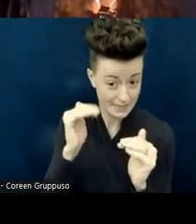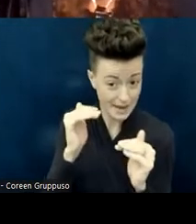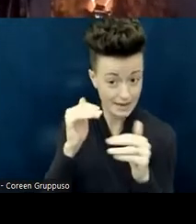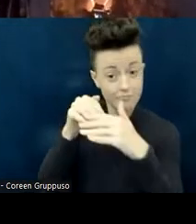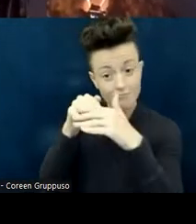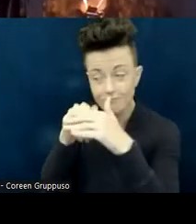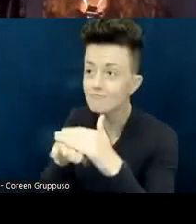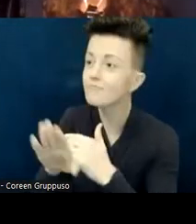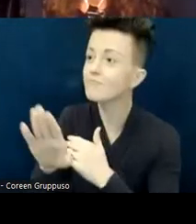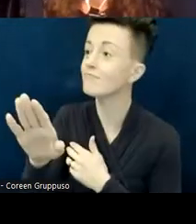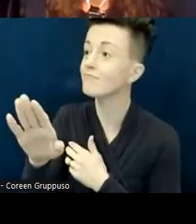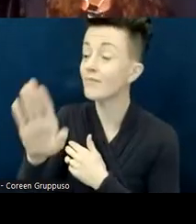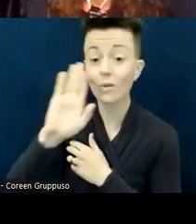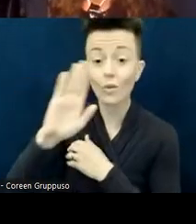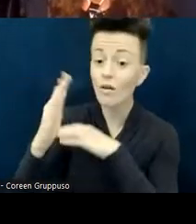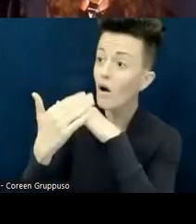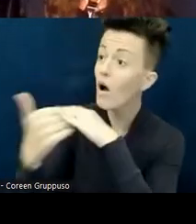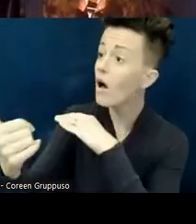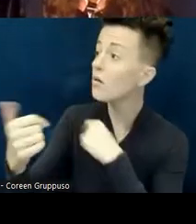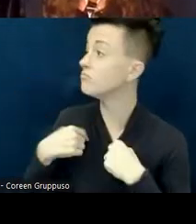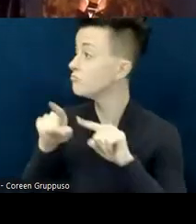to use your gifts to serve in leadership positions?